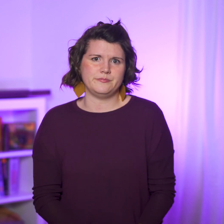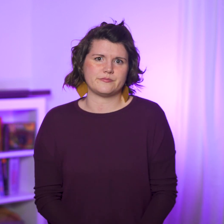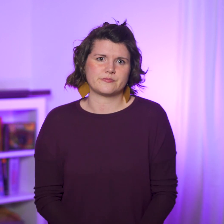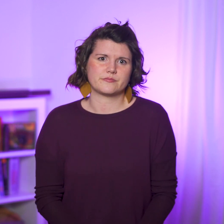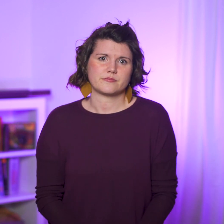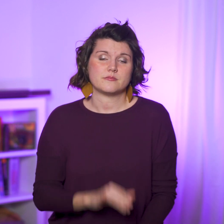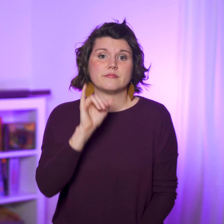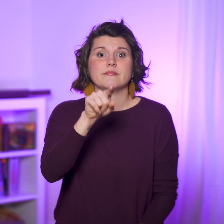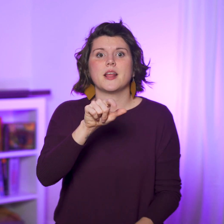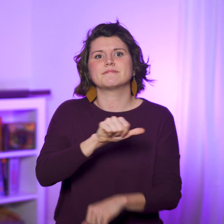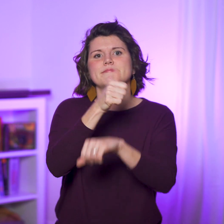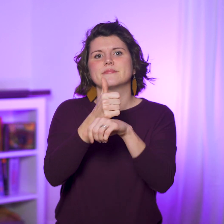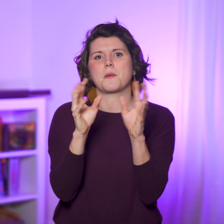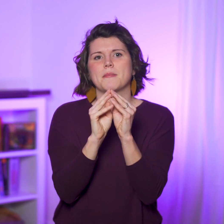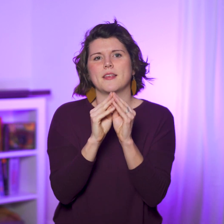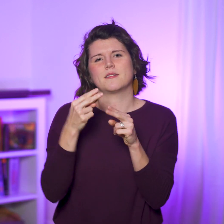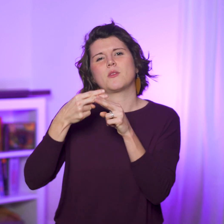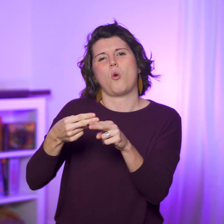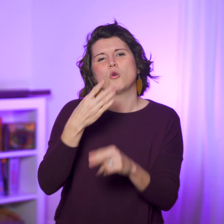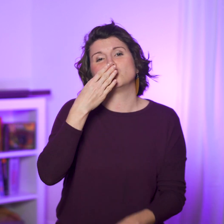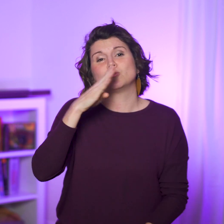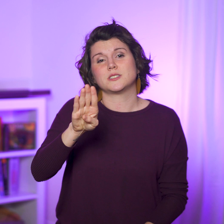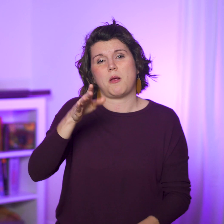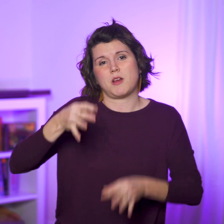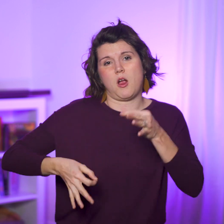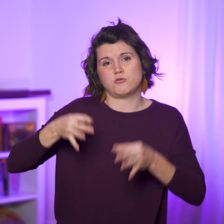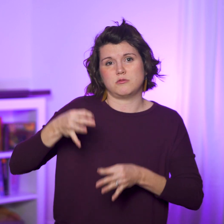They hold a meeting called the Jerusalem Council